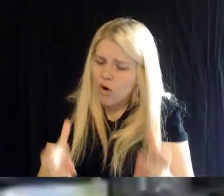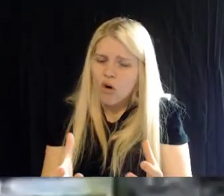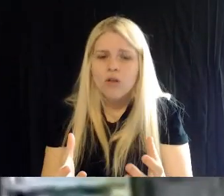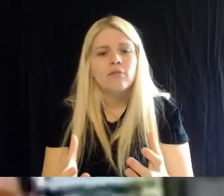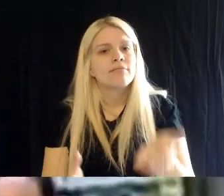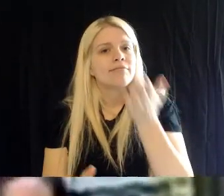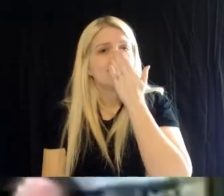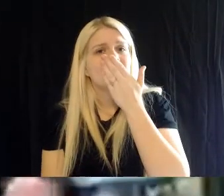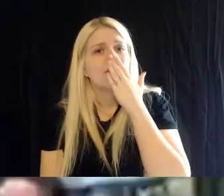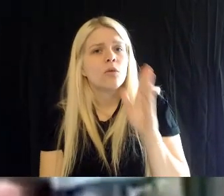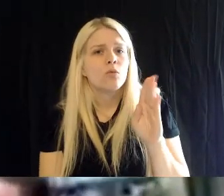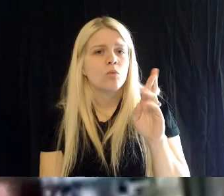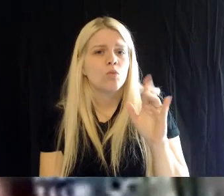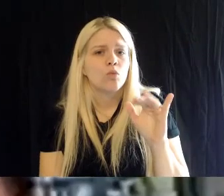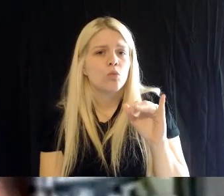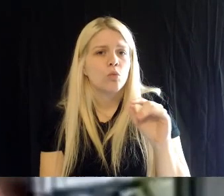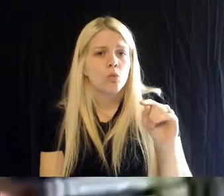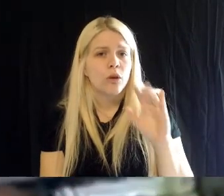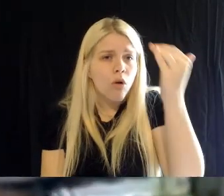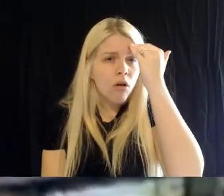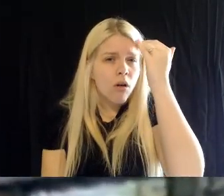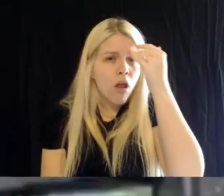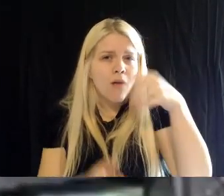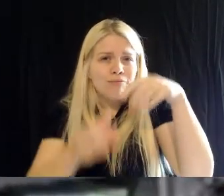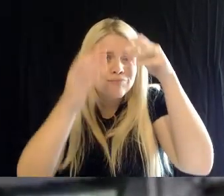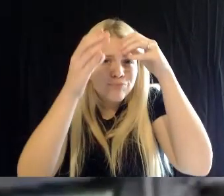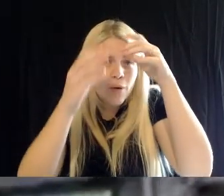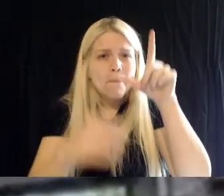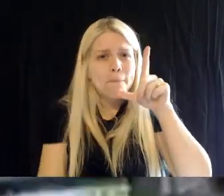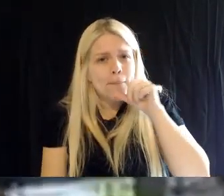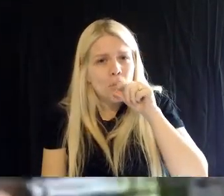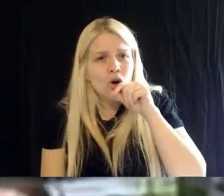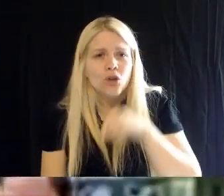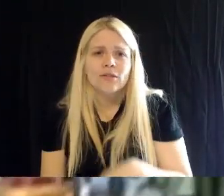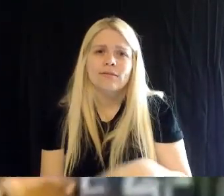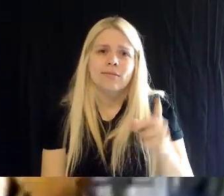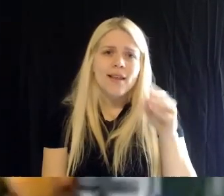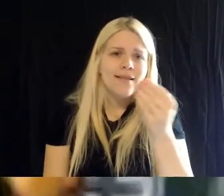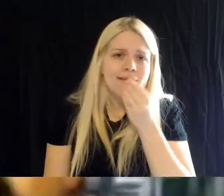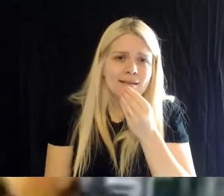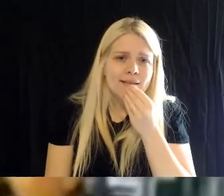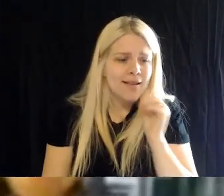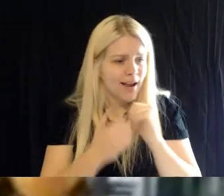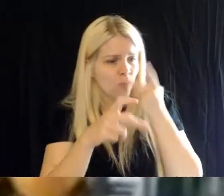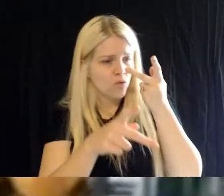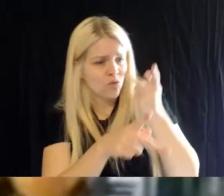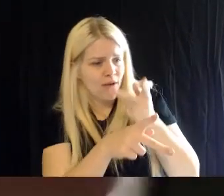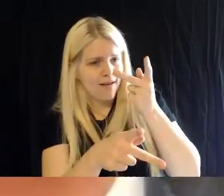about the birds, and the diets, and what it takes to take care of our avian friends.